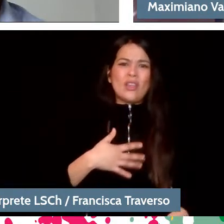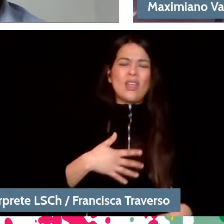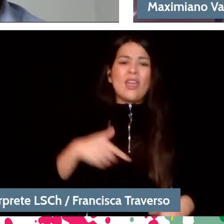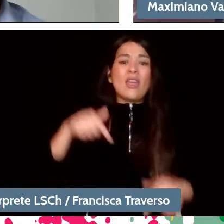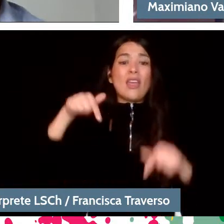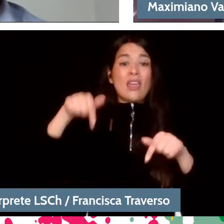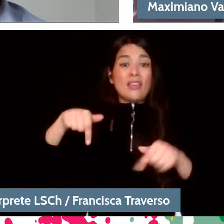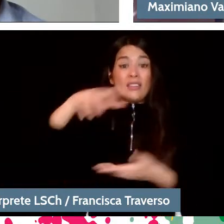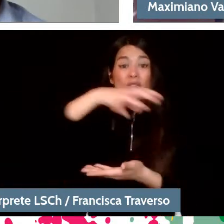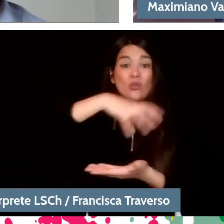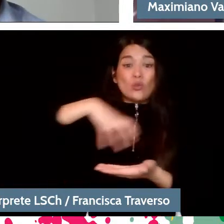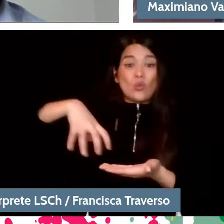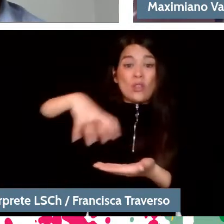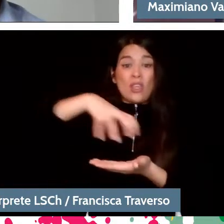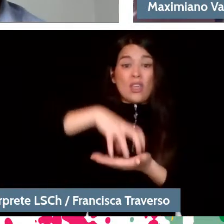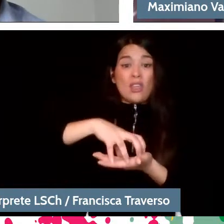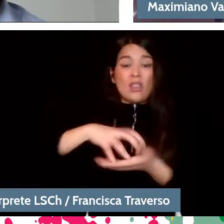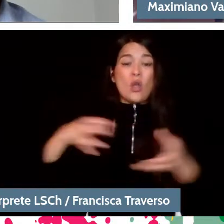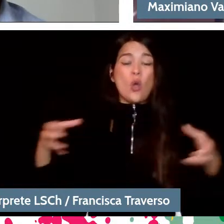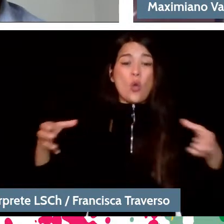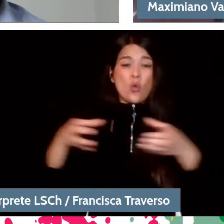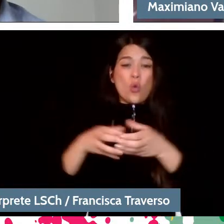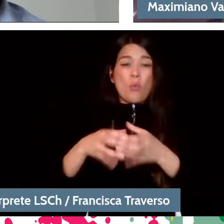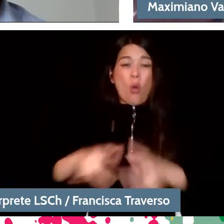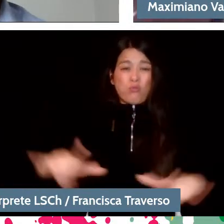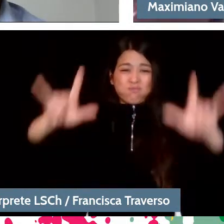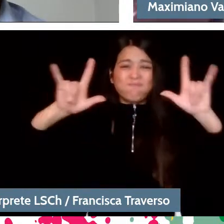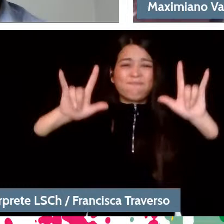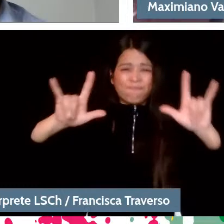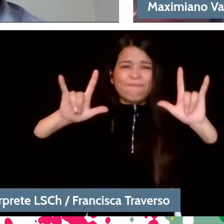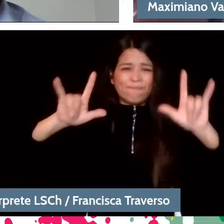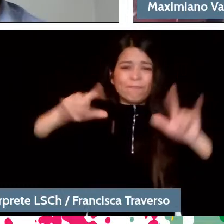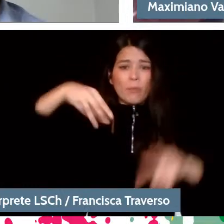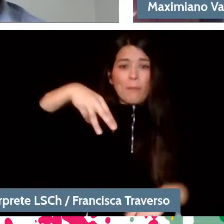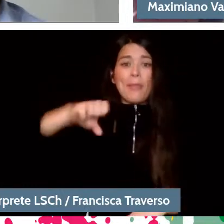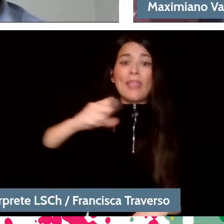The heavy metal group. Evidently, it produces an excitation due to noise,